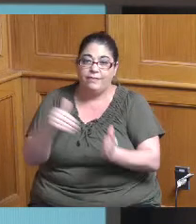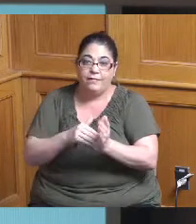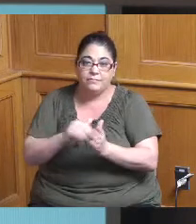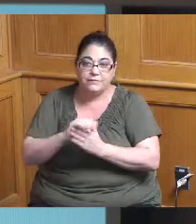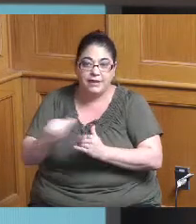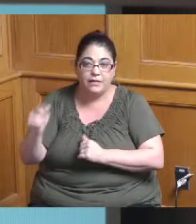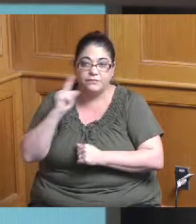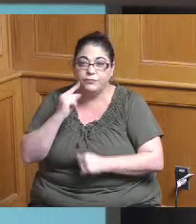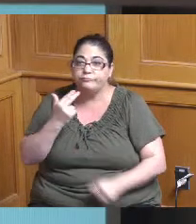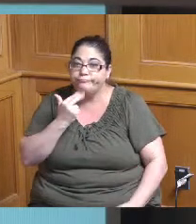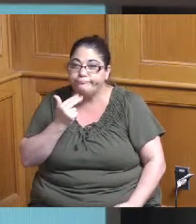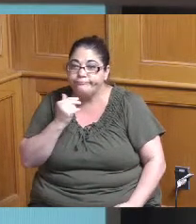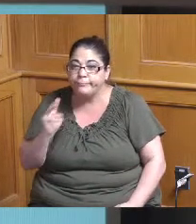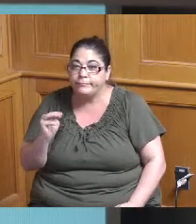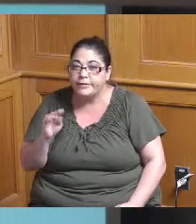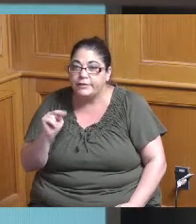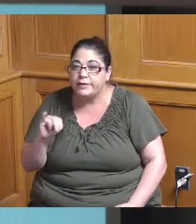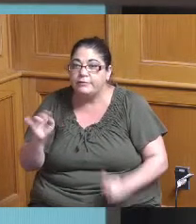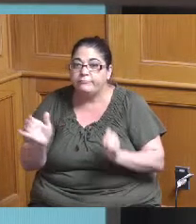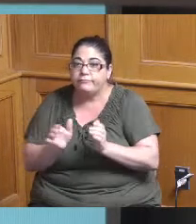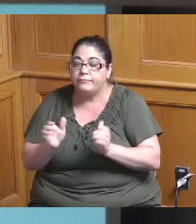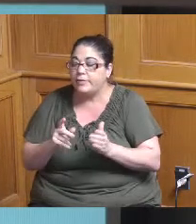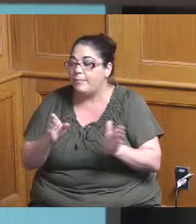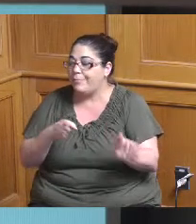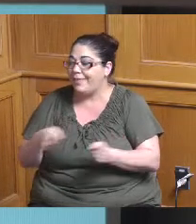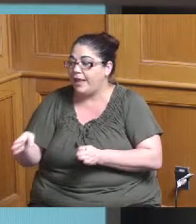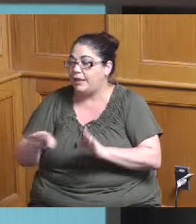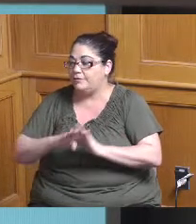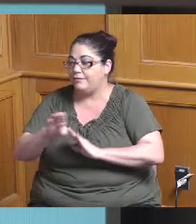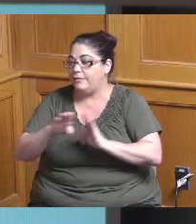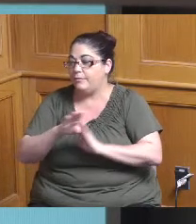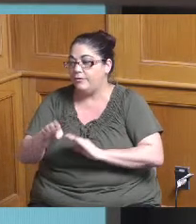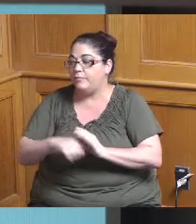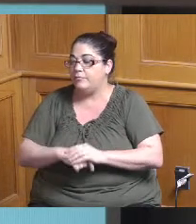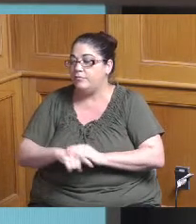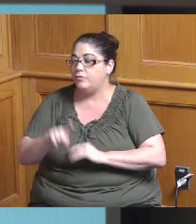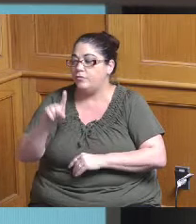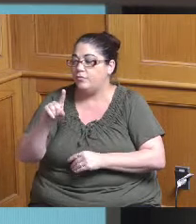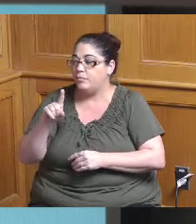these are funded through the community development block grants with the housing urban development